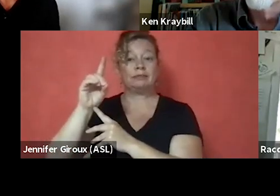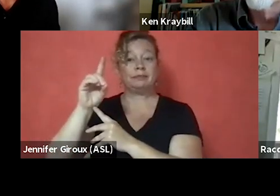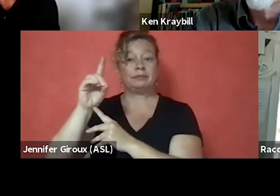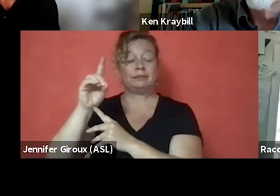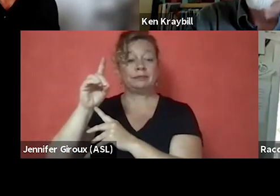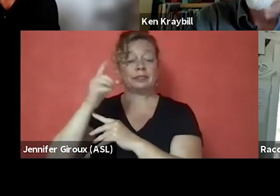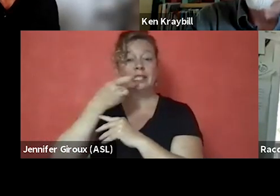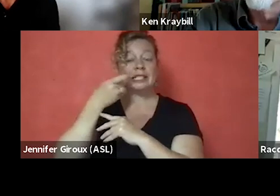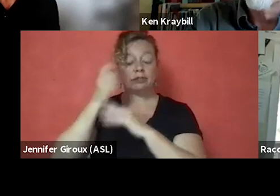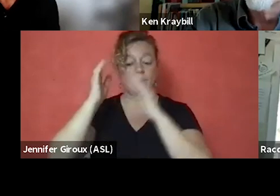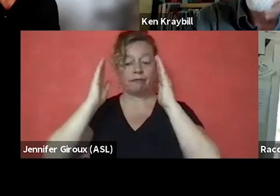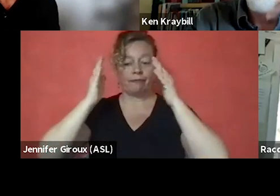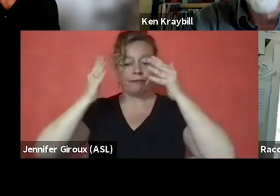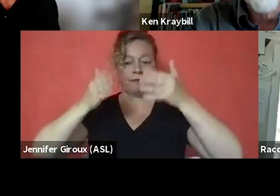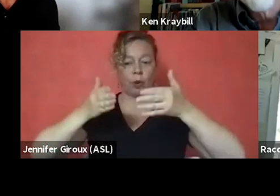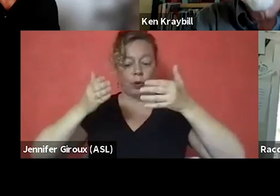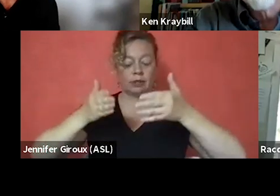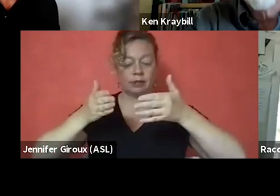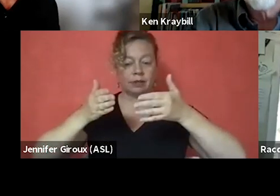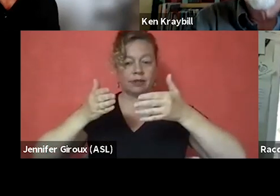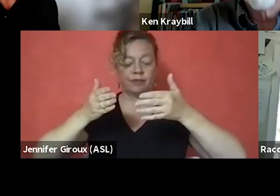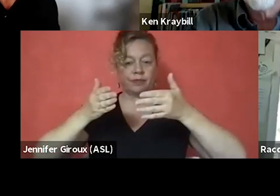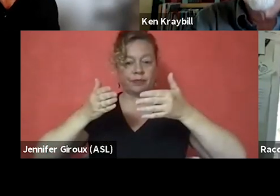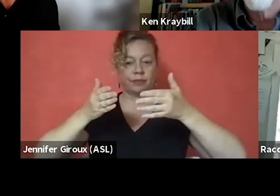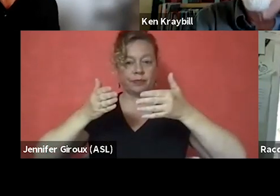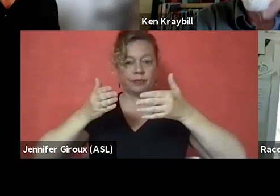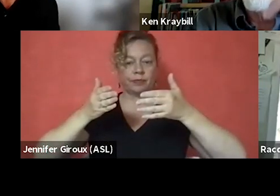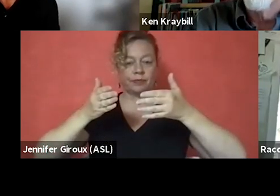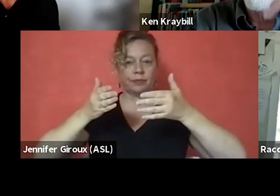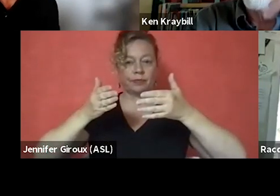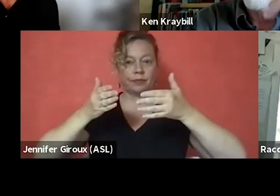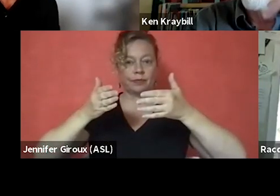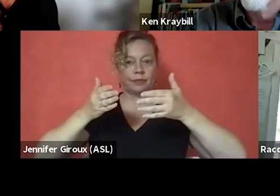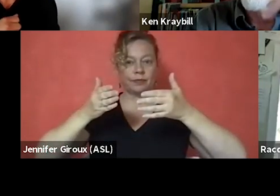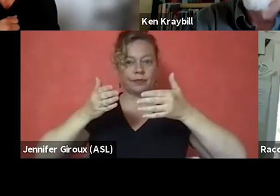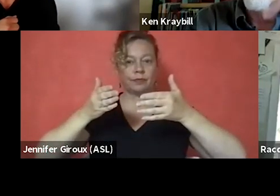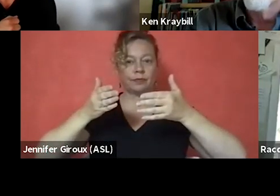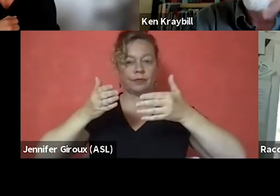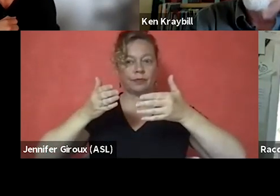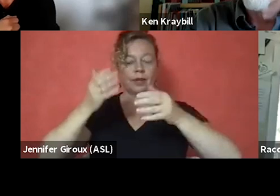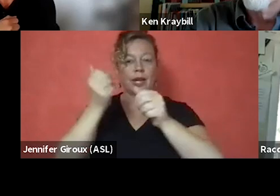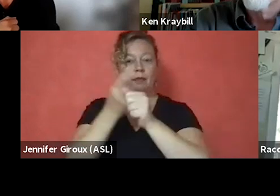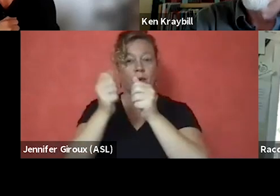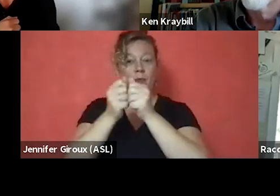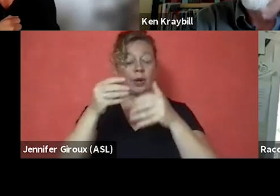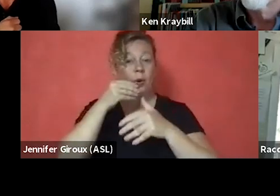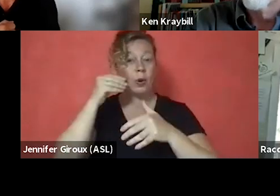to focus on that, everybody who is homeless is dealing with a trauma.